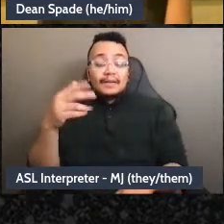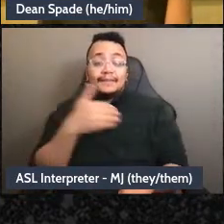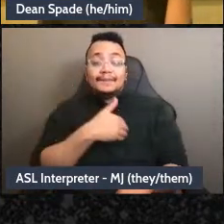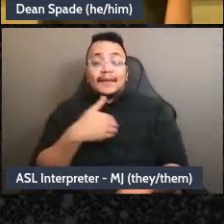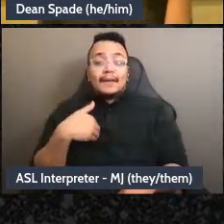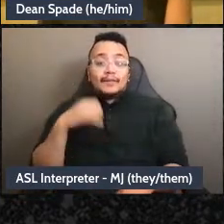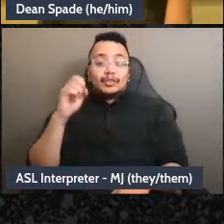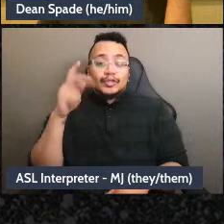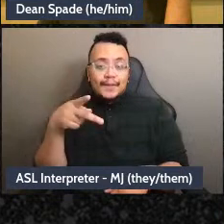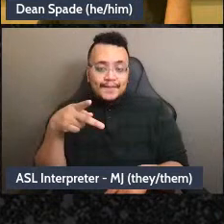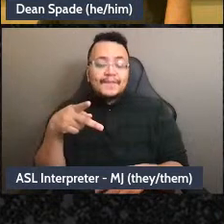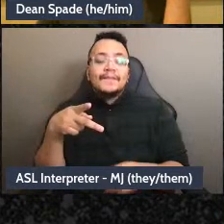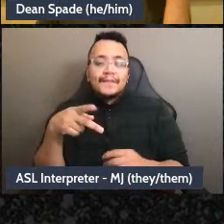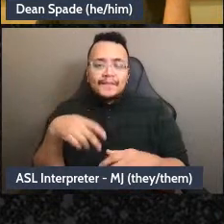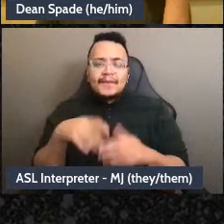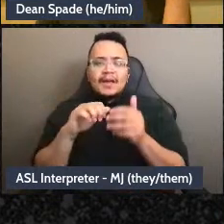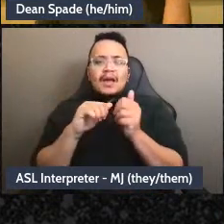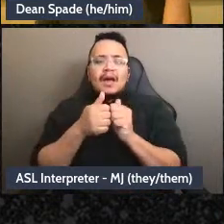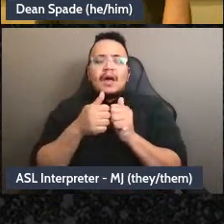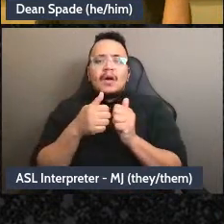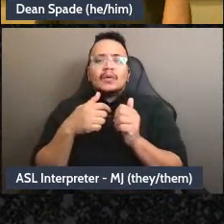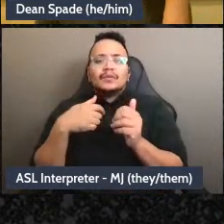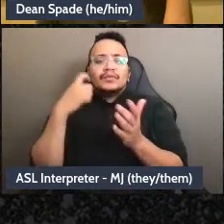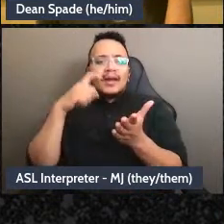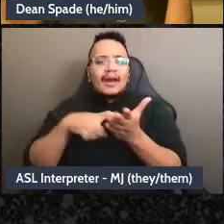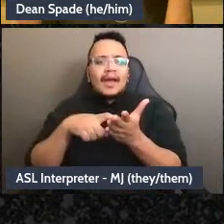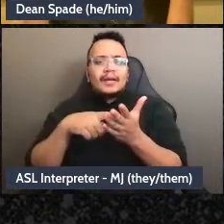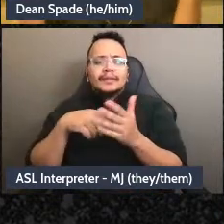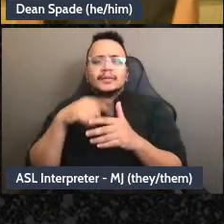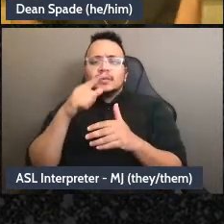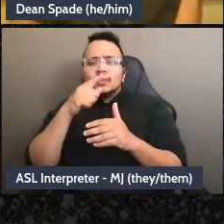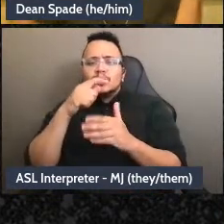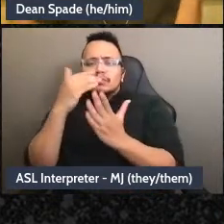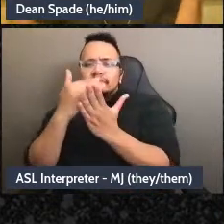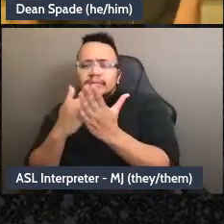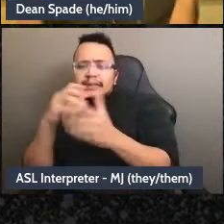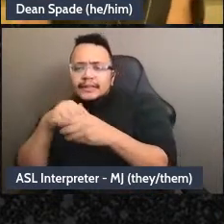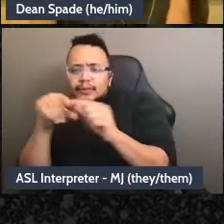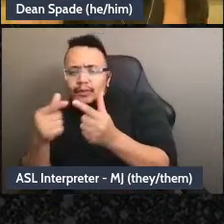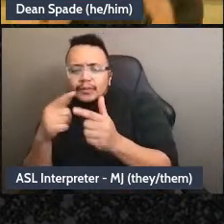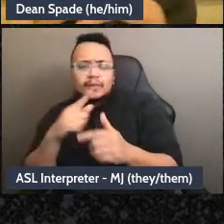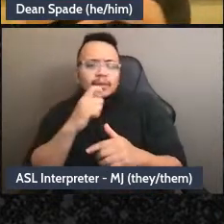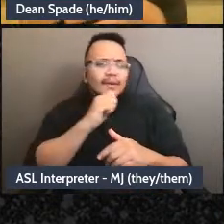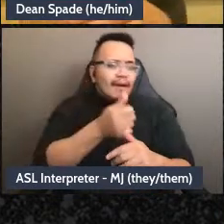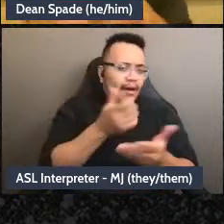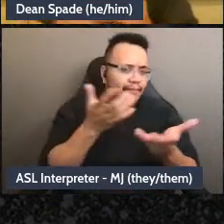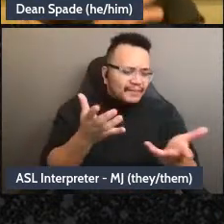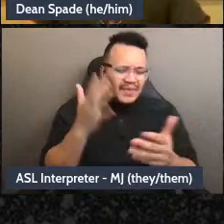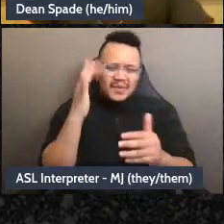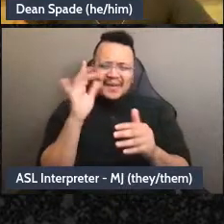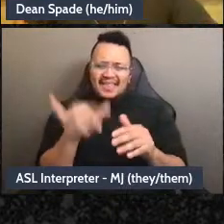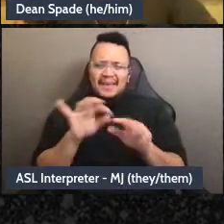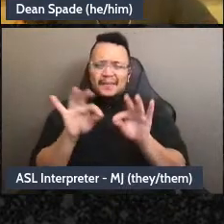not in our group, um, and the reason this matters is because we're going to talk about consensus